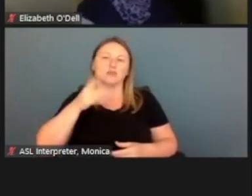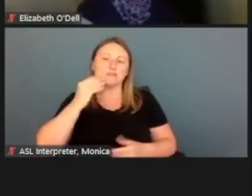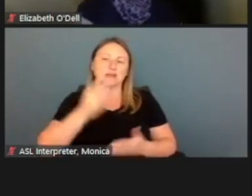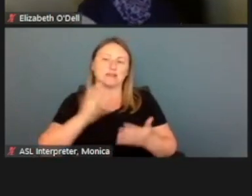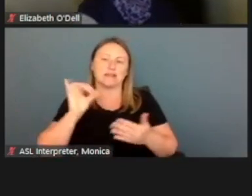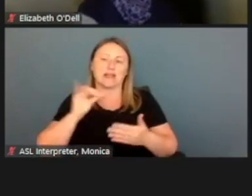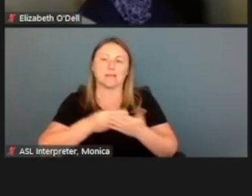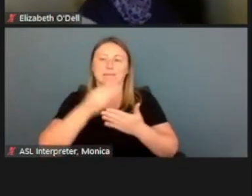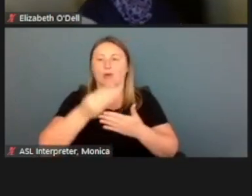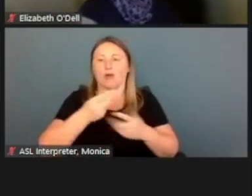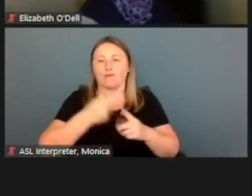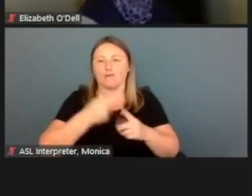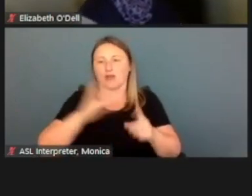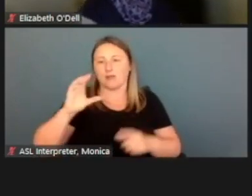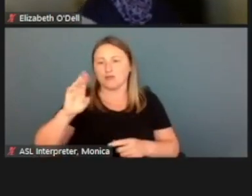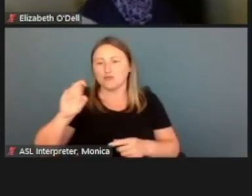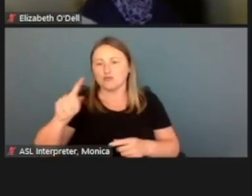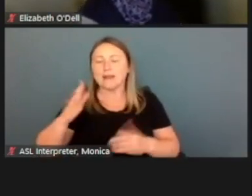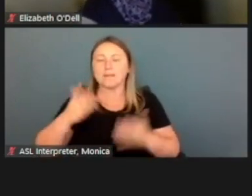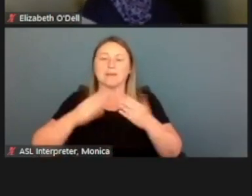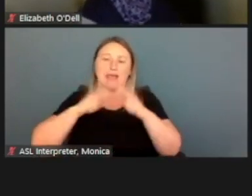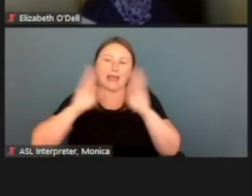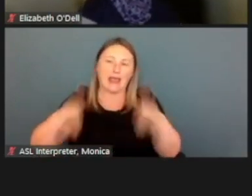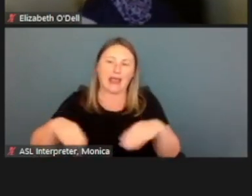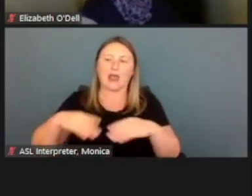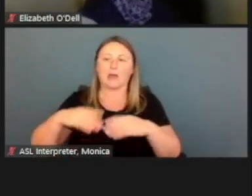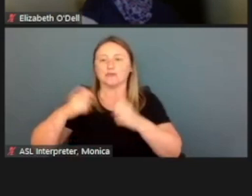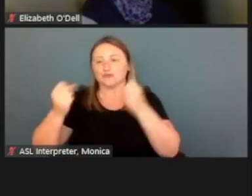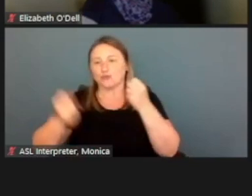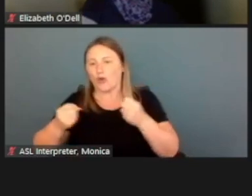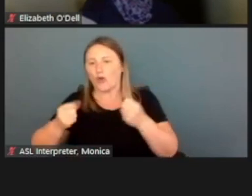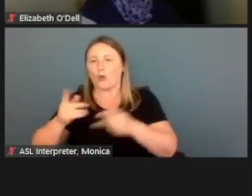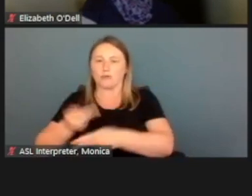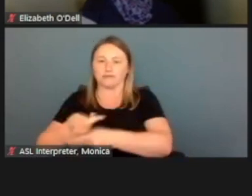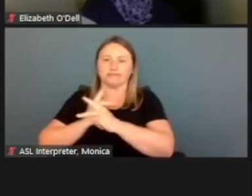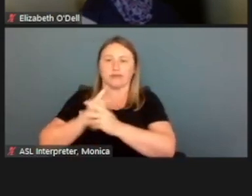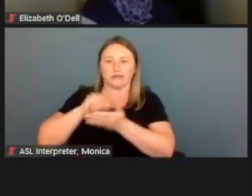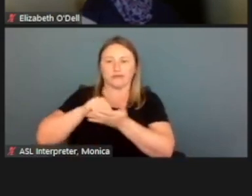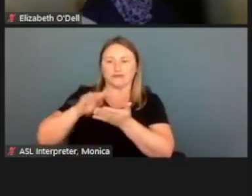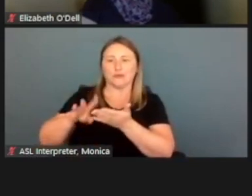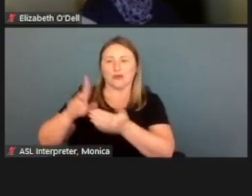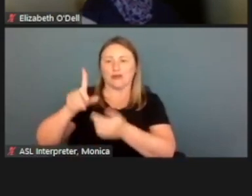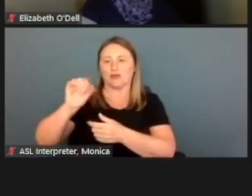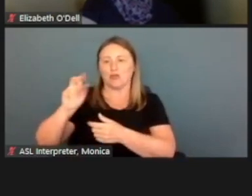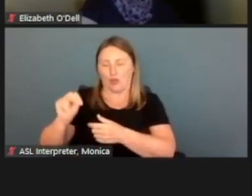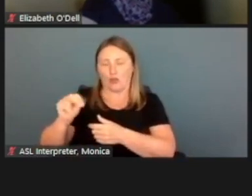A house, a car, you've taken out a student loan, you've filled in certain details about your age,